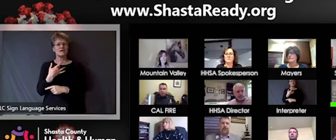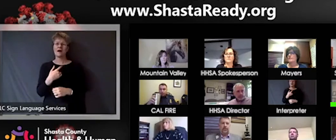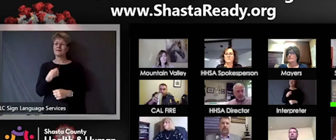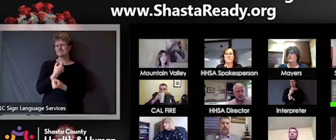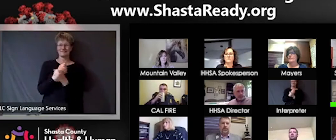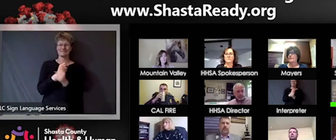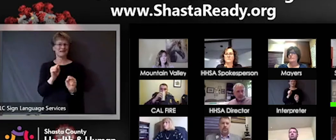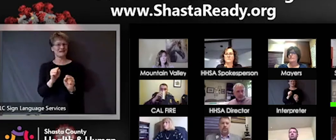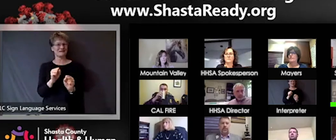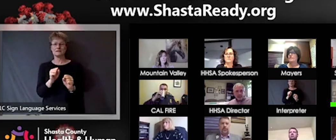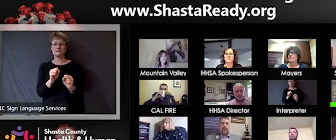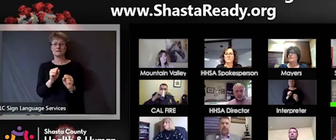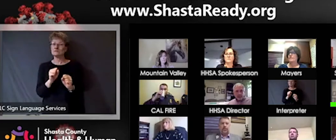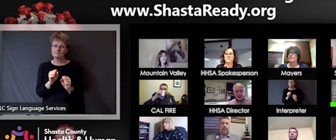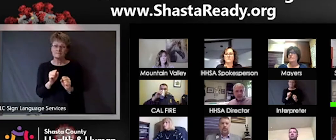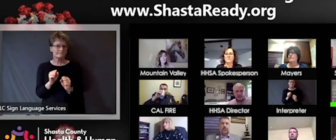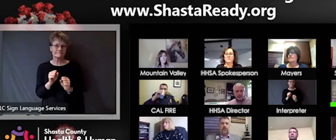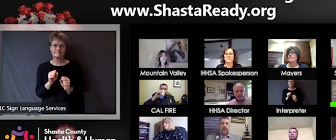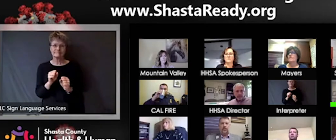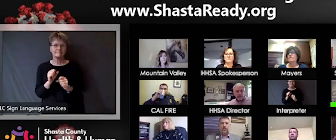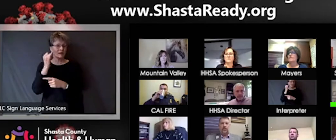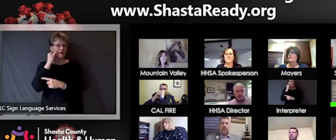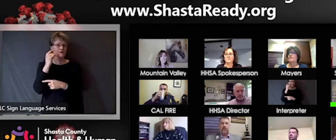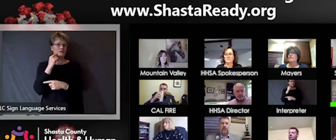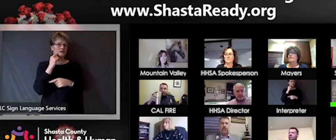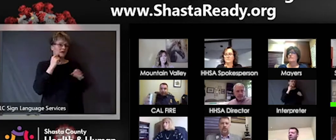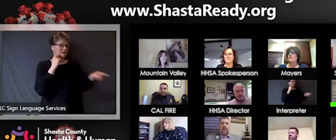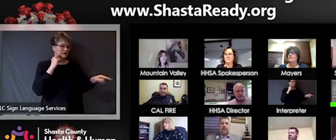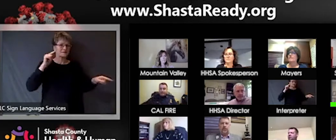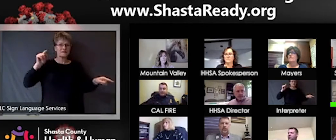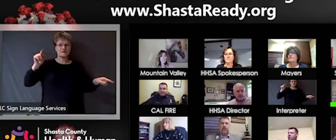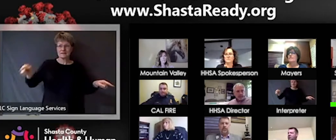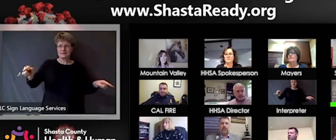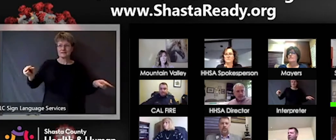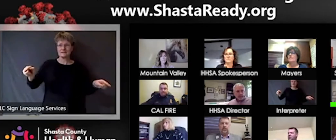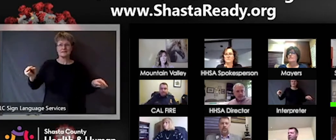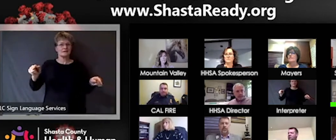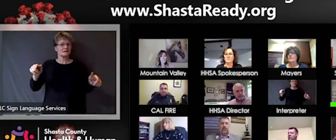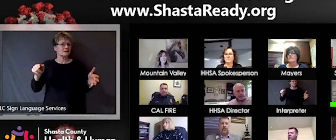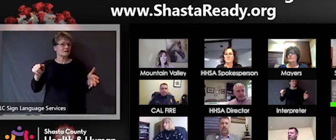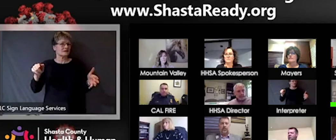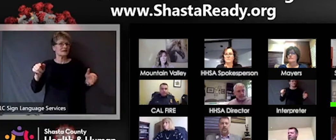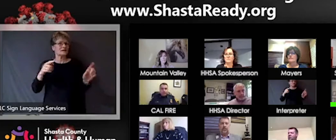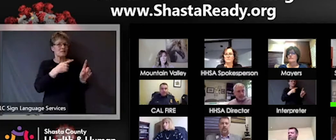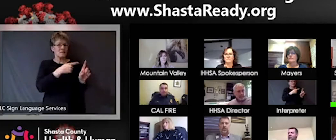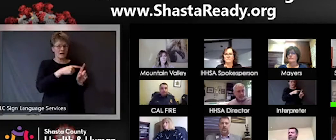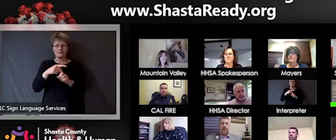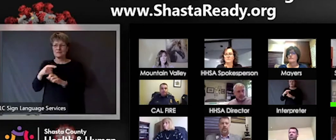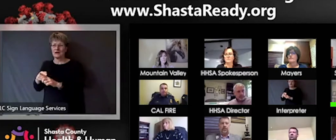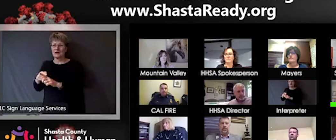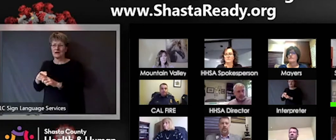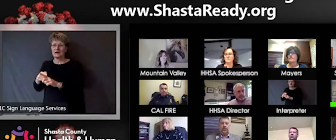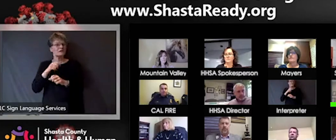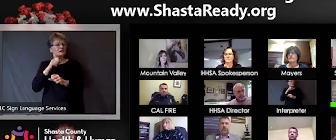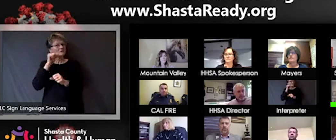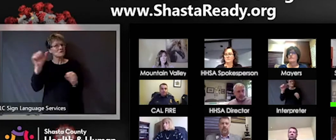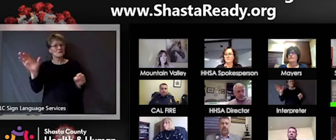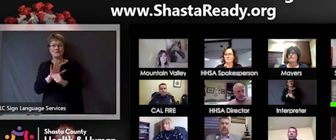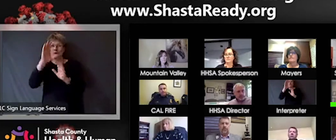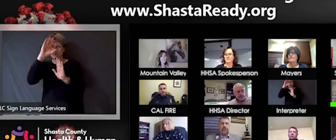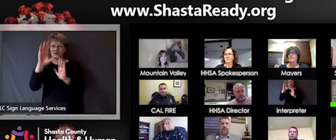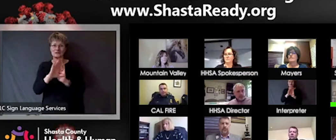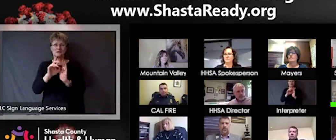all the locations, it doesn't complete the picture so we can't